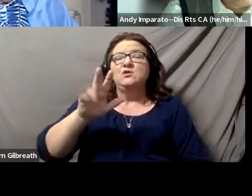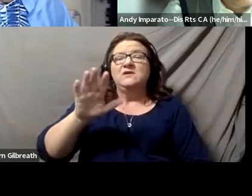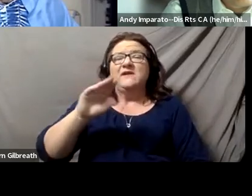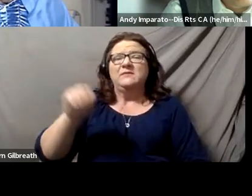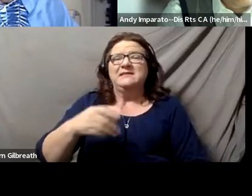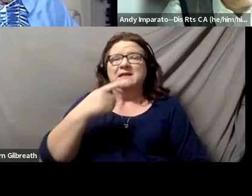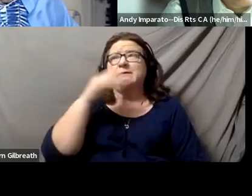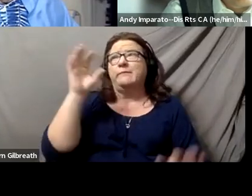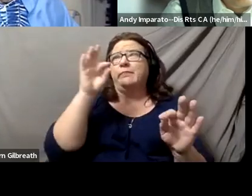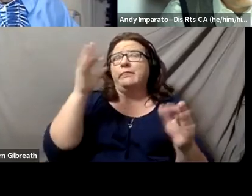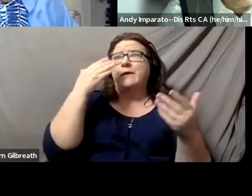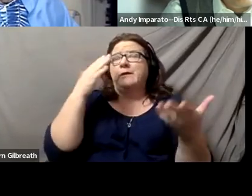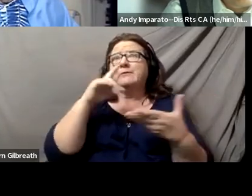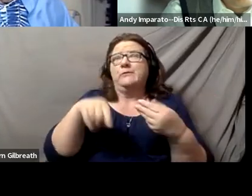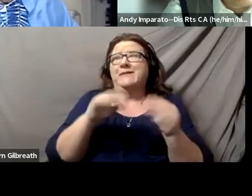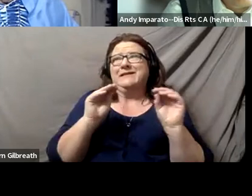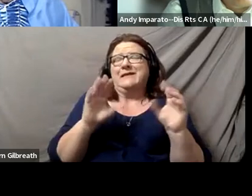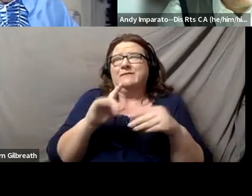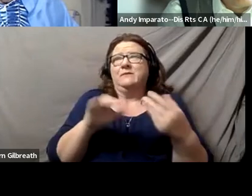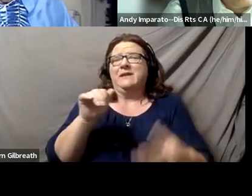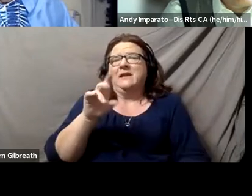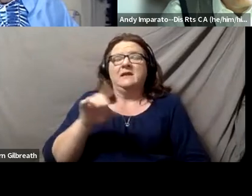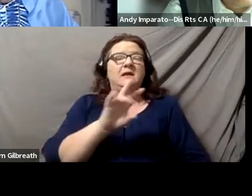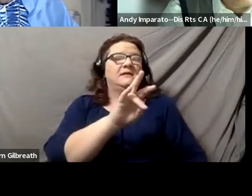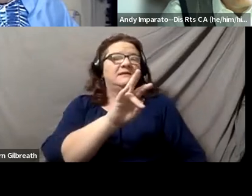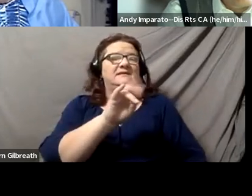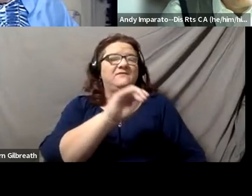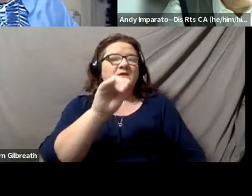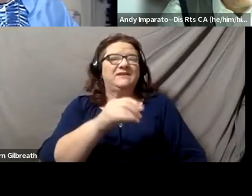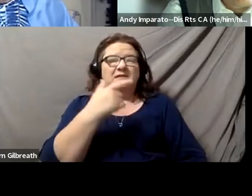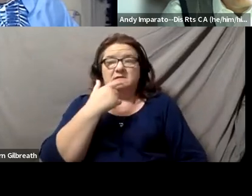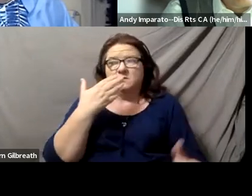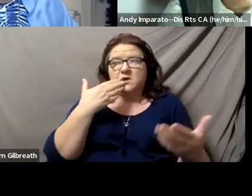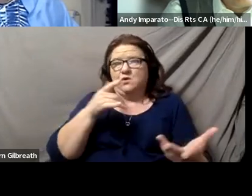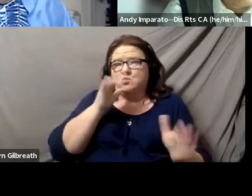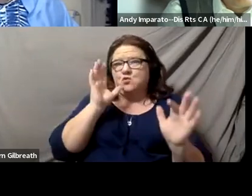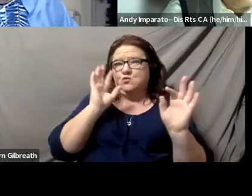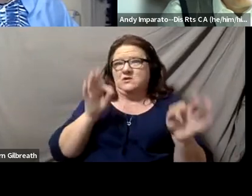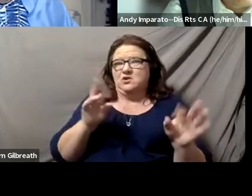and 70% did not know who determines responsible or reasonable accommodations.